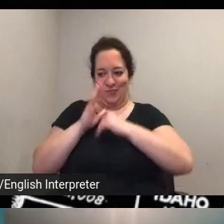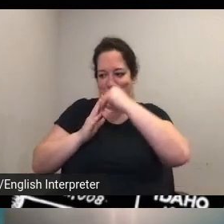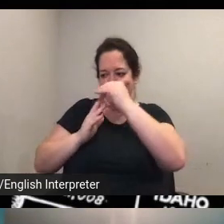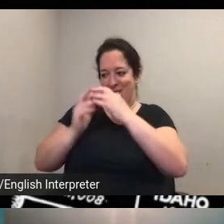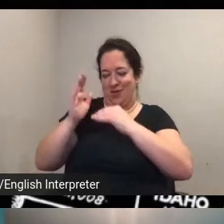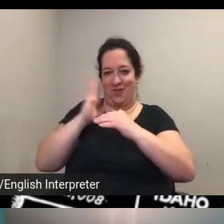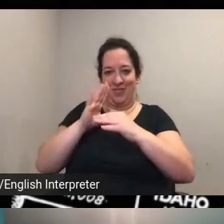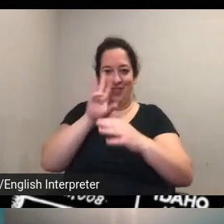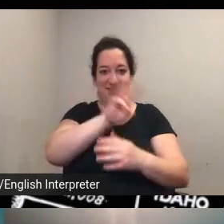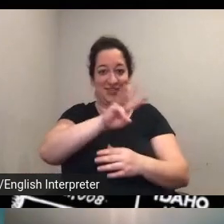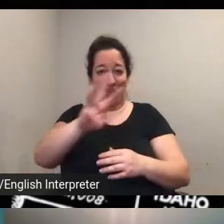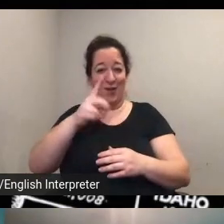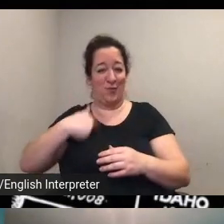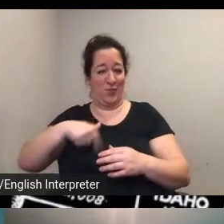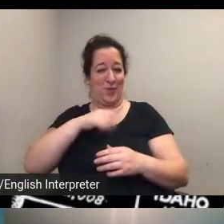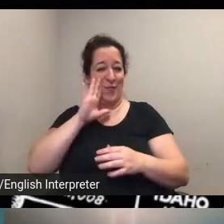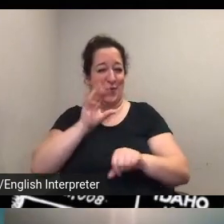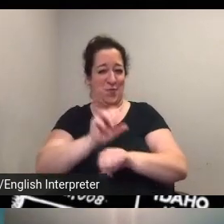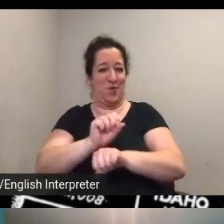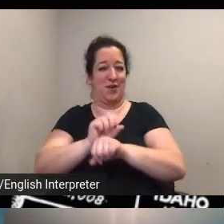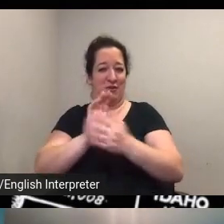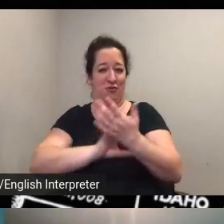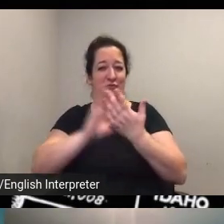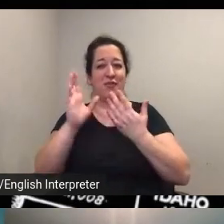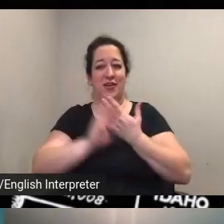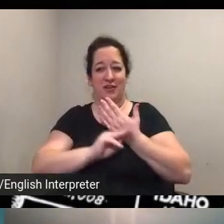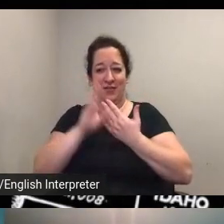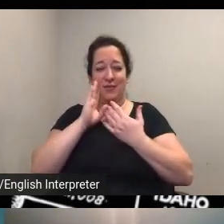we're going to be working on curriculum guidelines